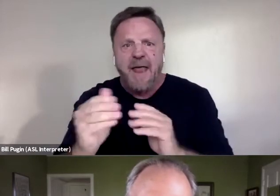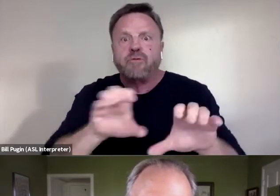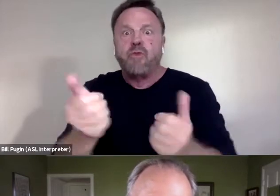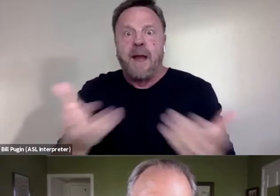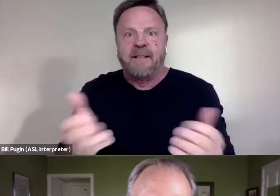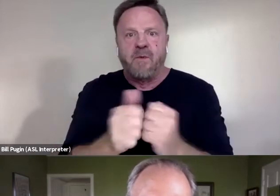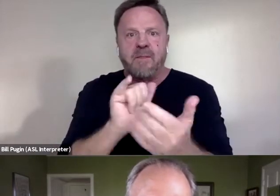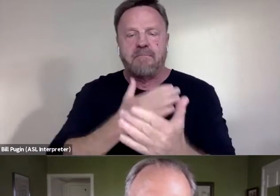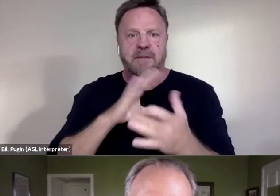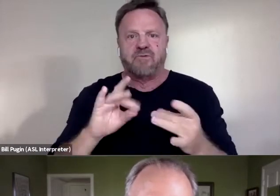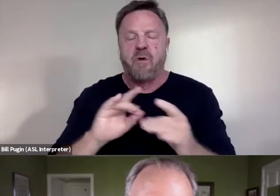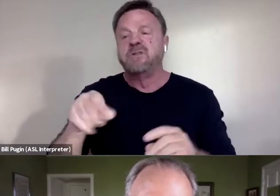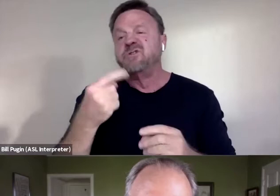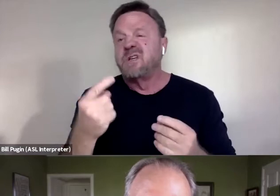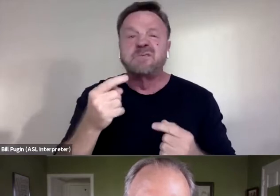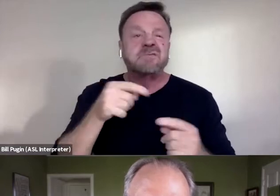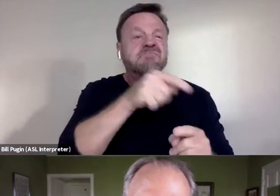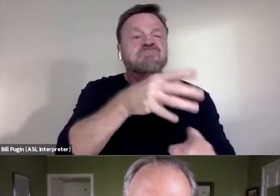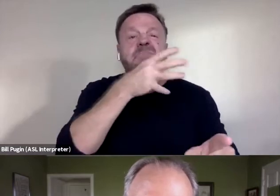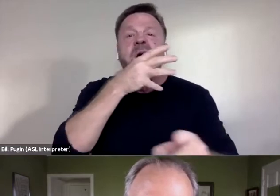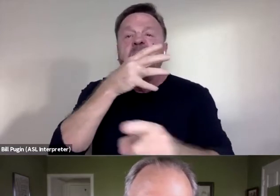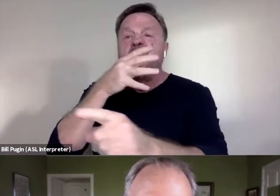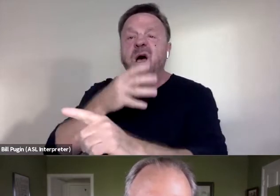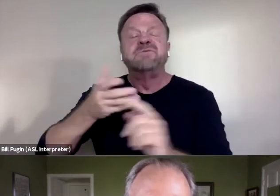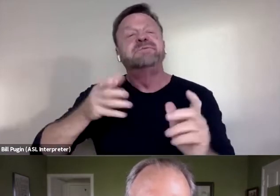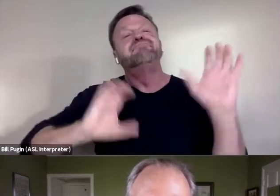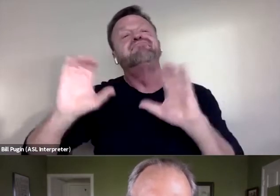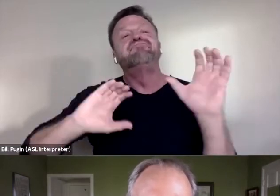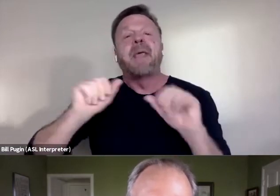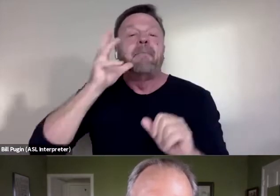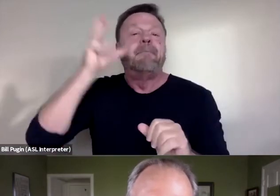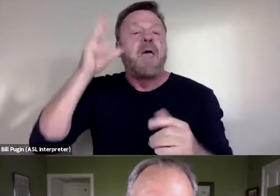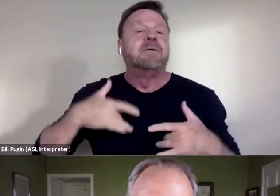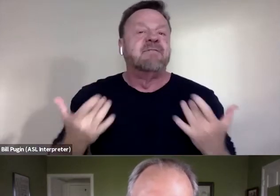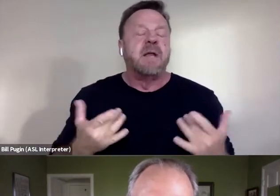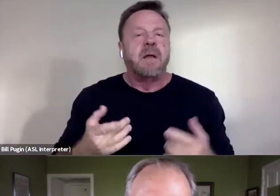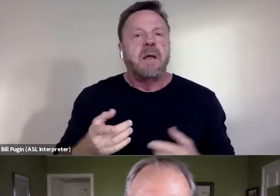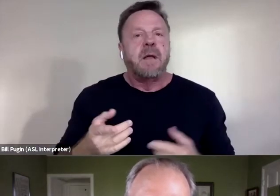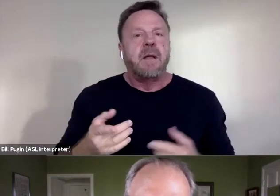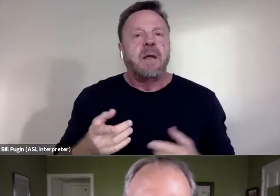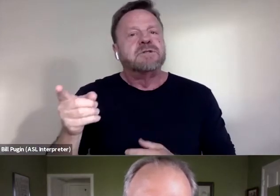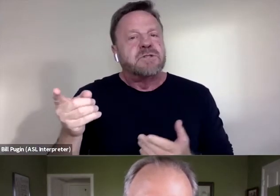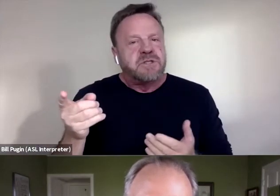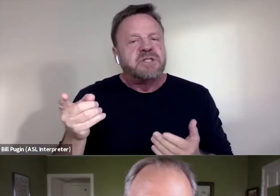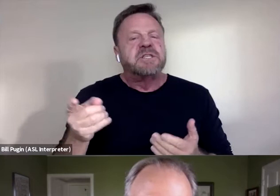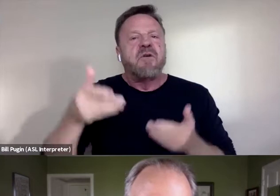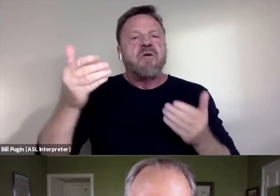It was just moms talking at a parents' event. And she then offered to introduce me to Jodi Kantor.